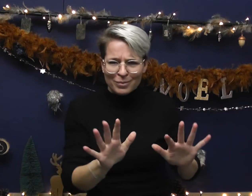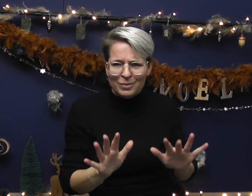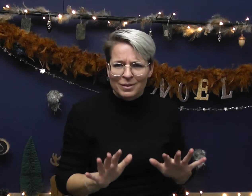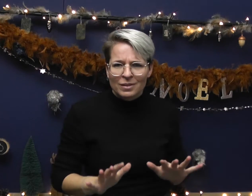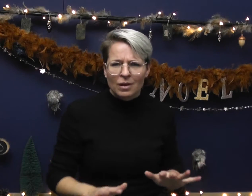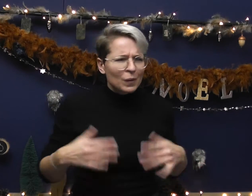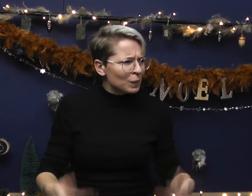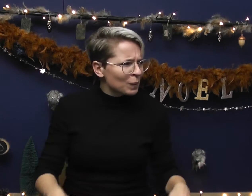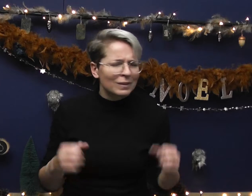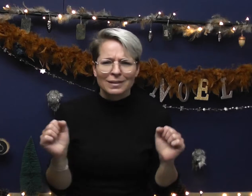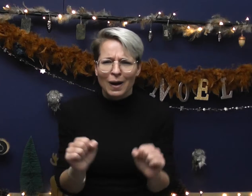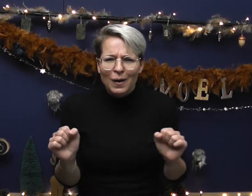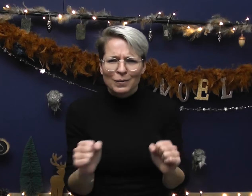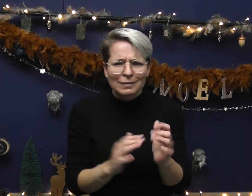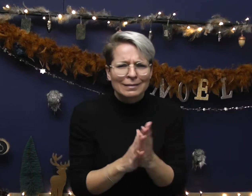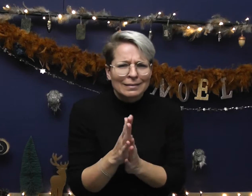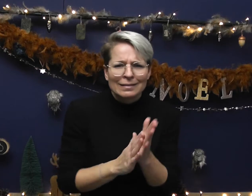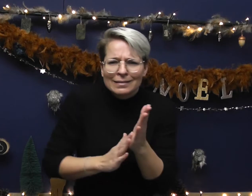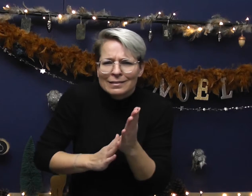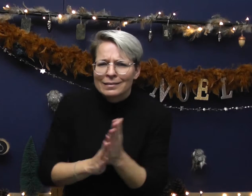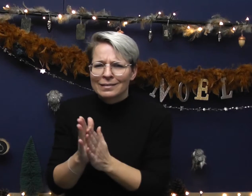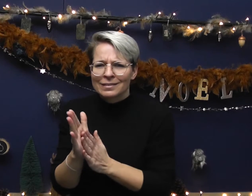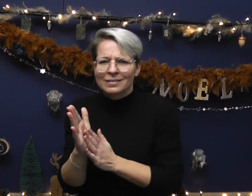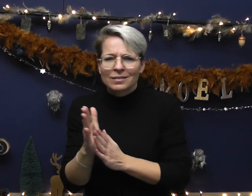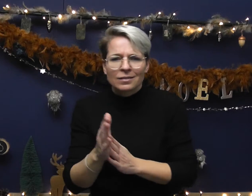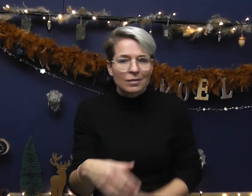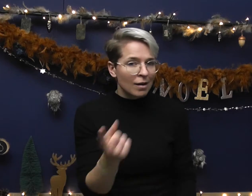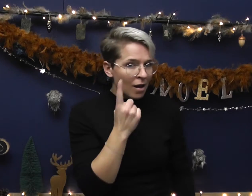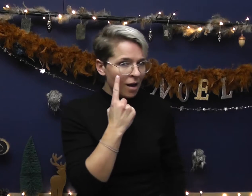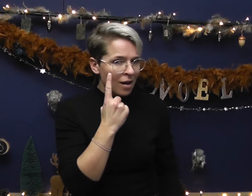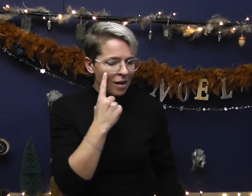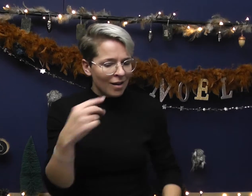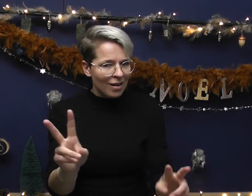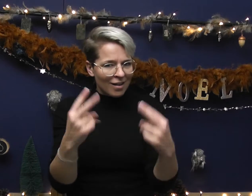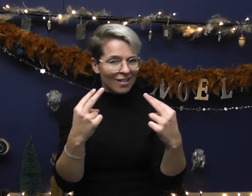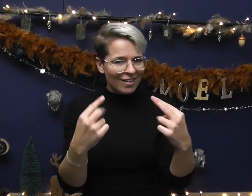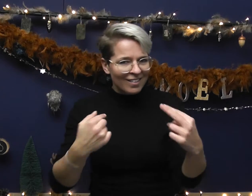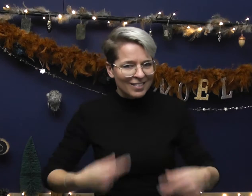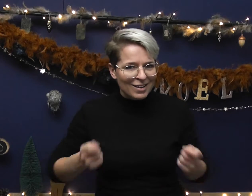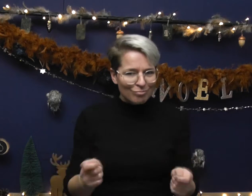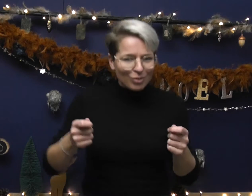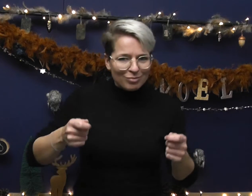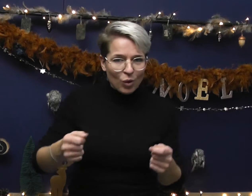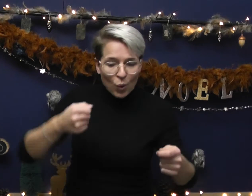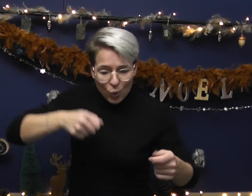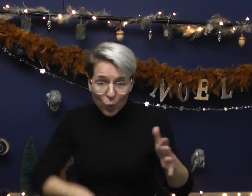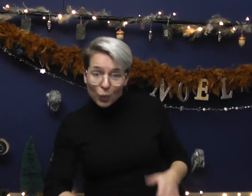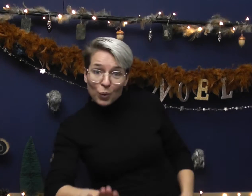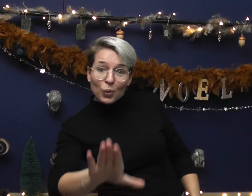Man, it's forty below Watch me as I go, oh